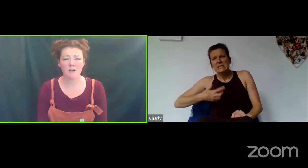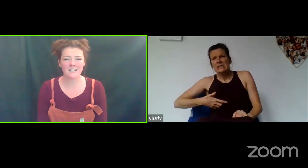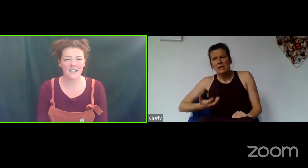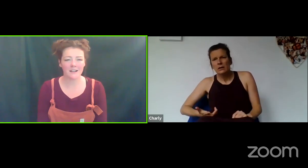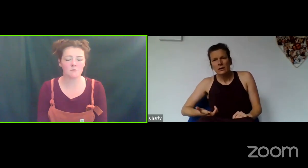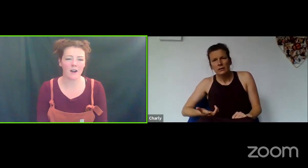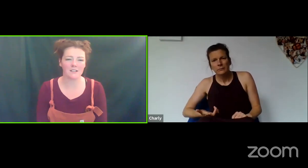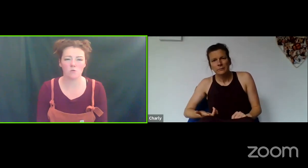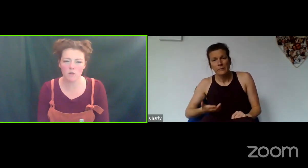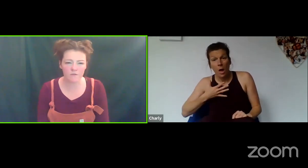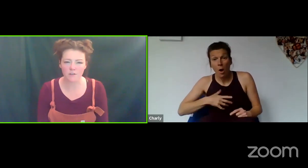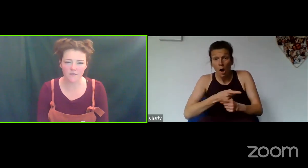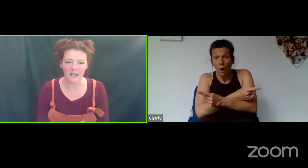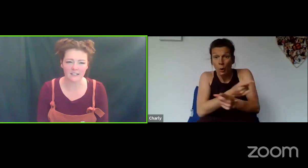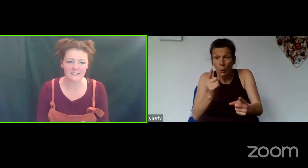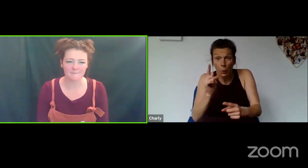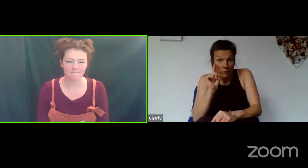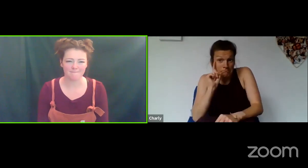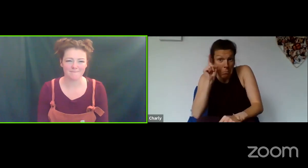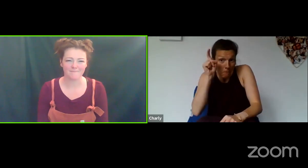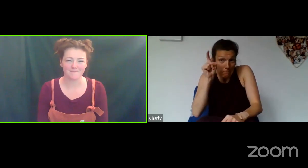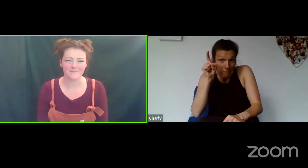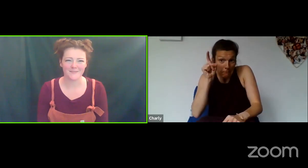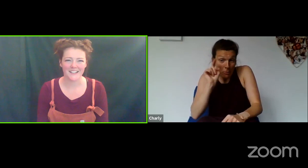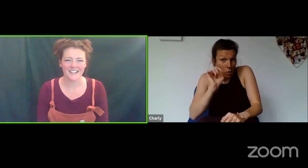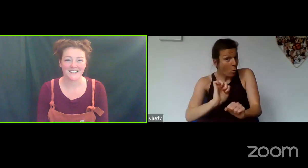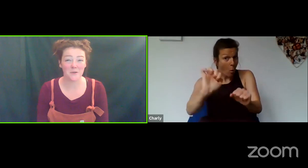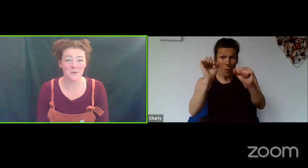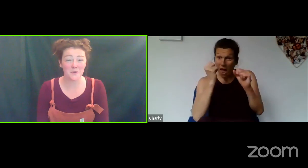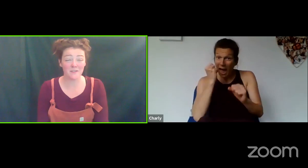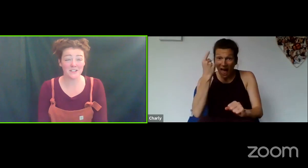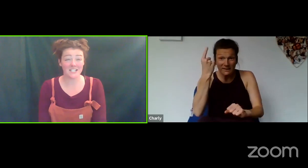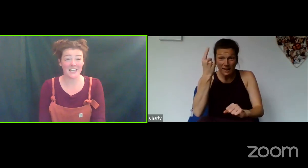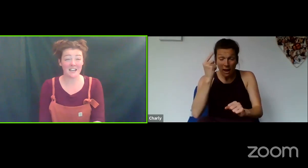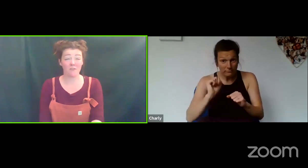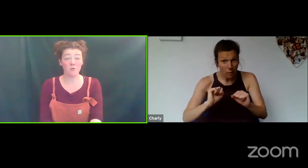How do they express all of those feelings? So we want all of you to think of all